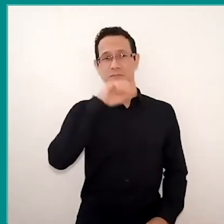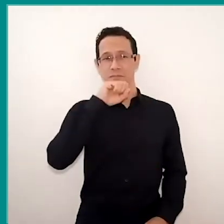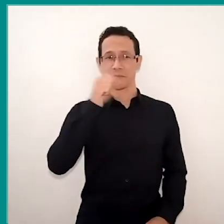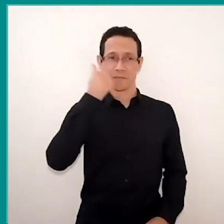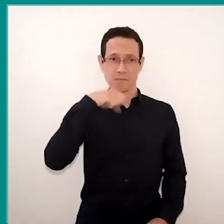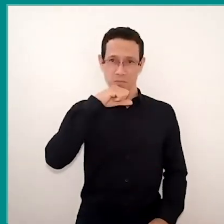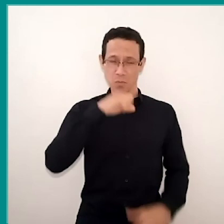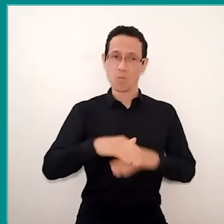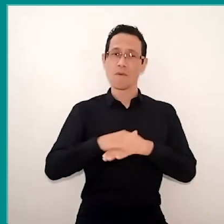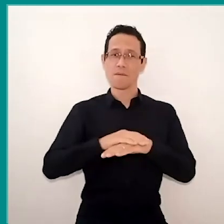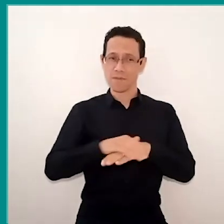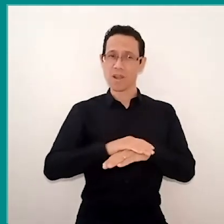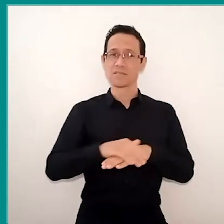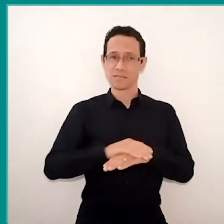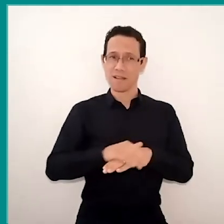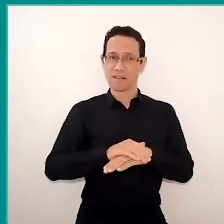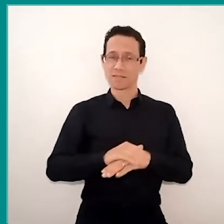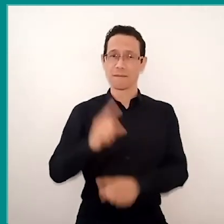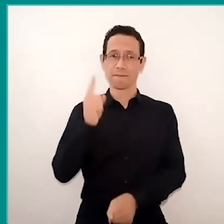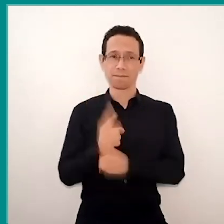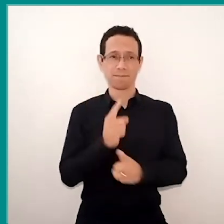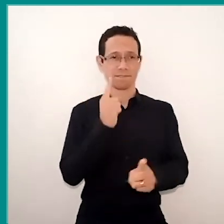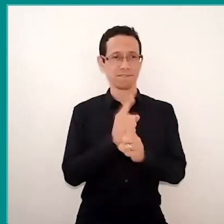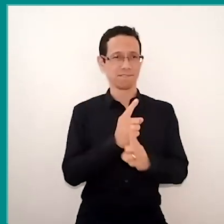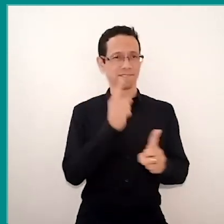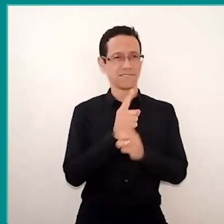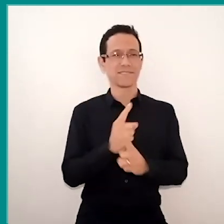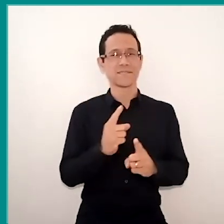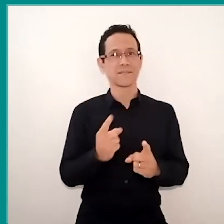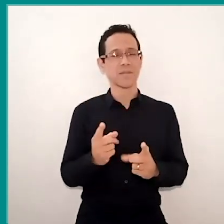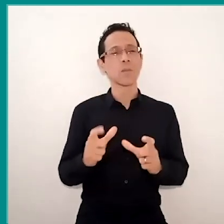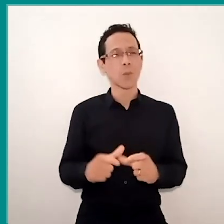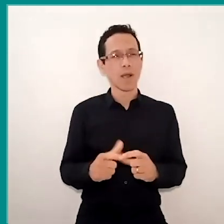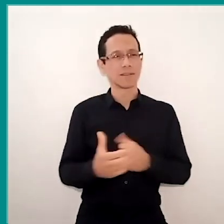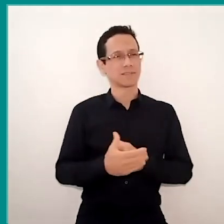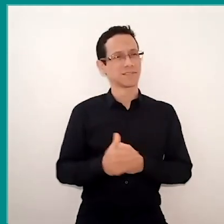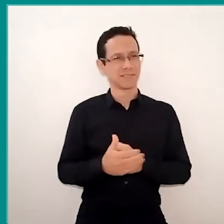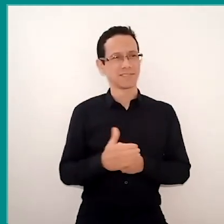of them finding this reception space, so, several actions happened in this sense,